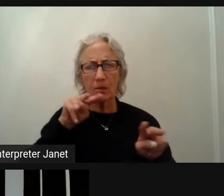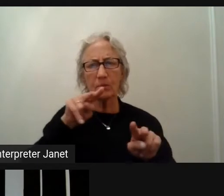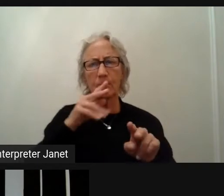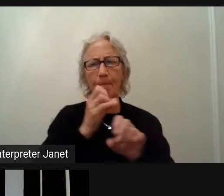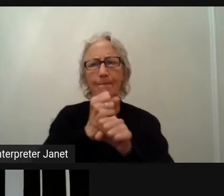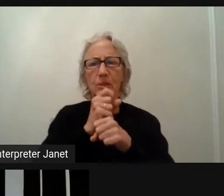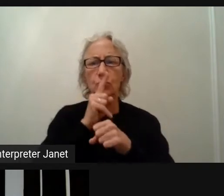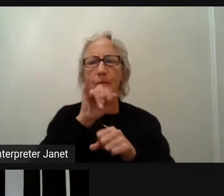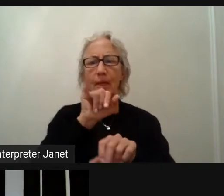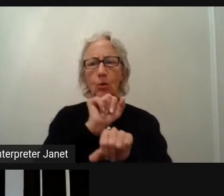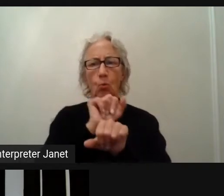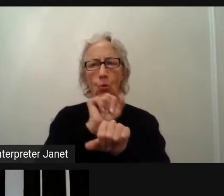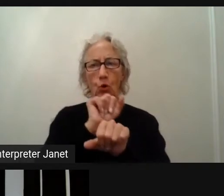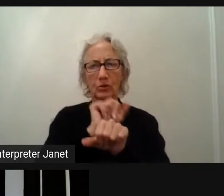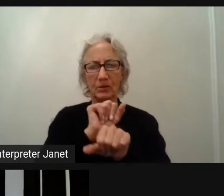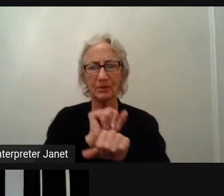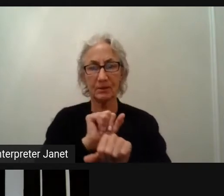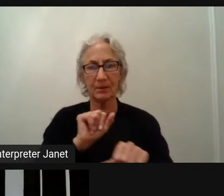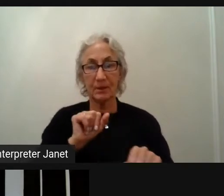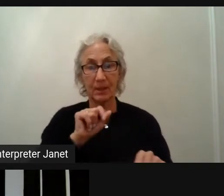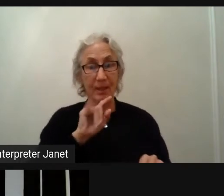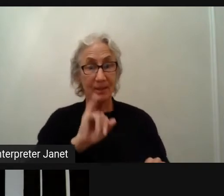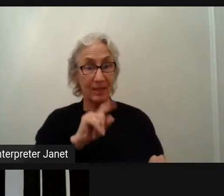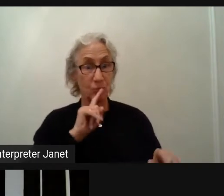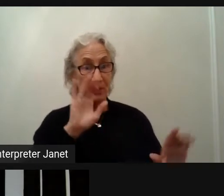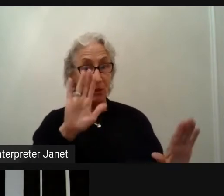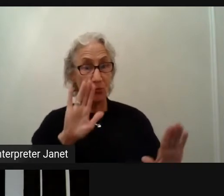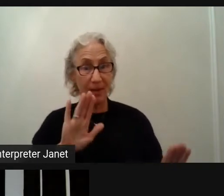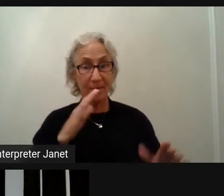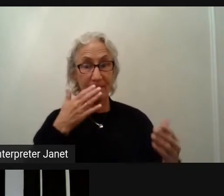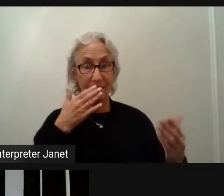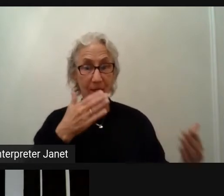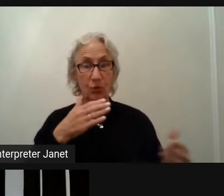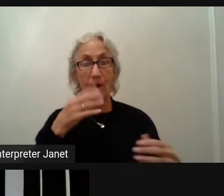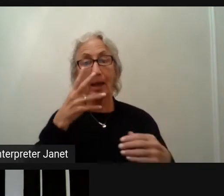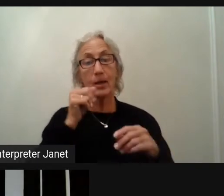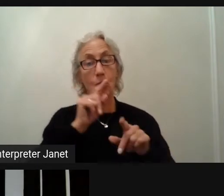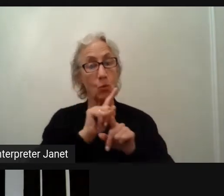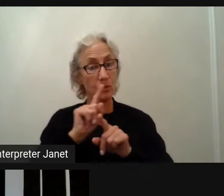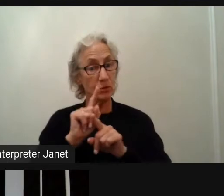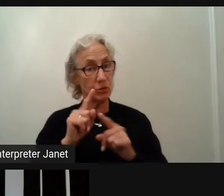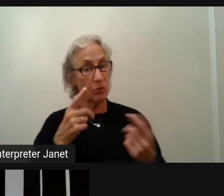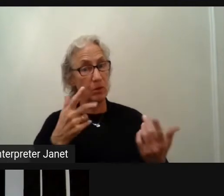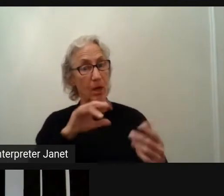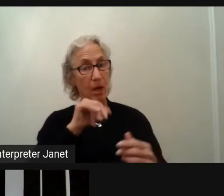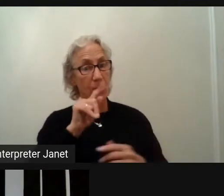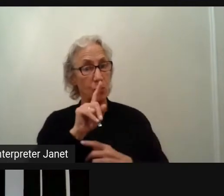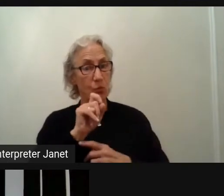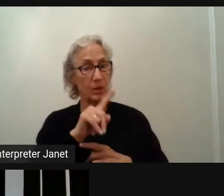Oh, that's really good. Another question I had relates to creating those first tests.